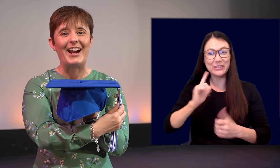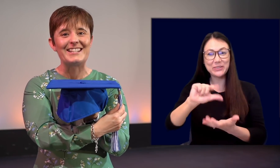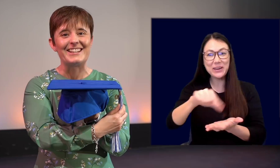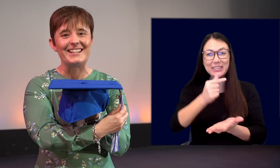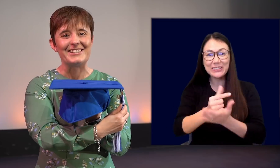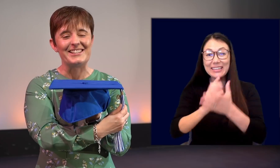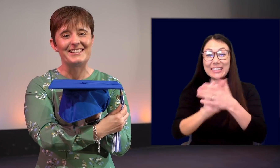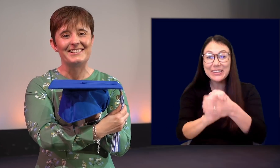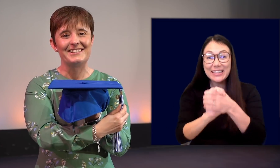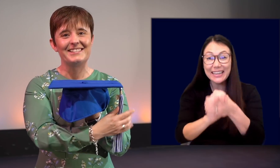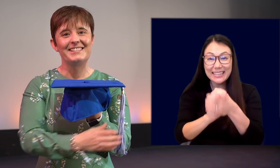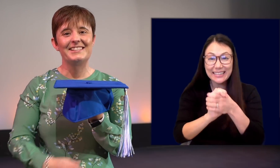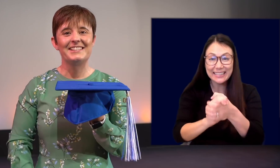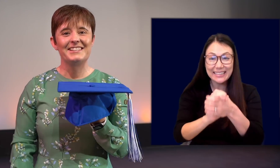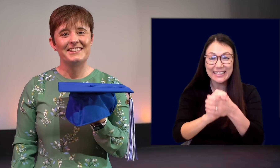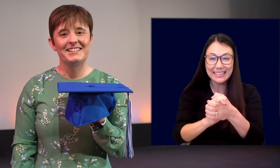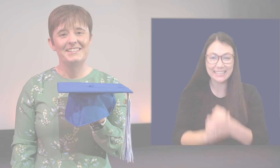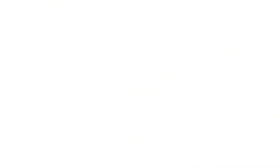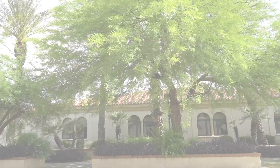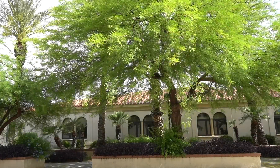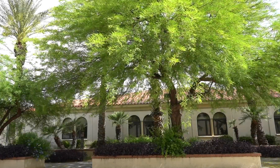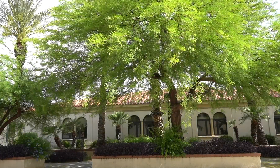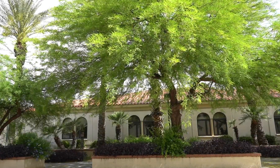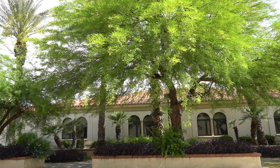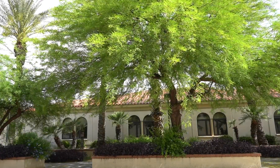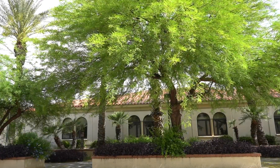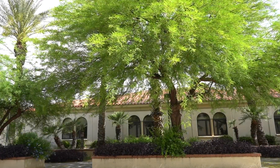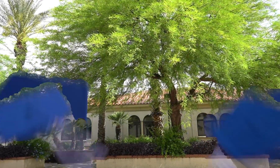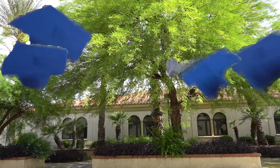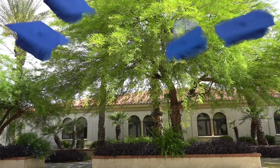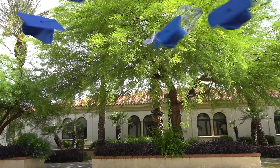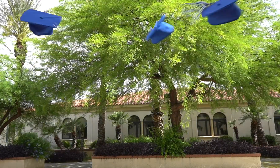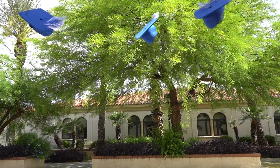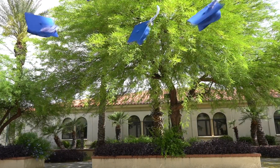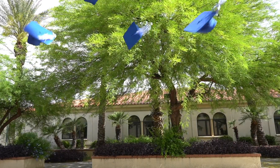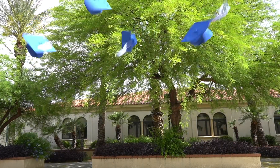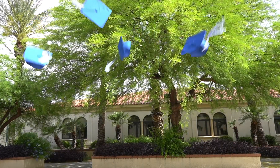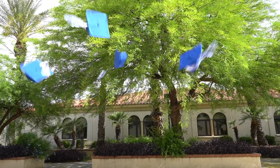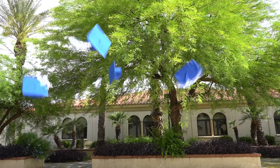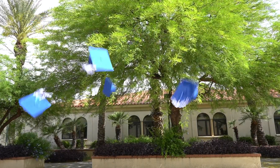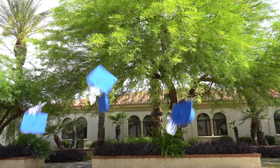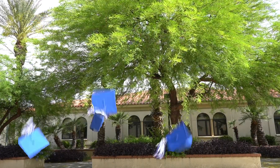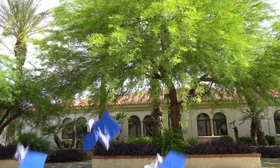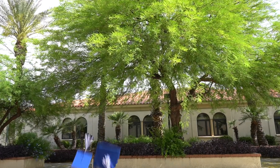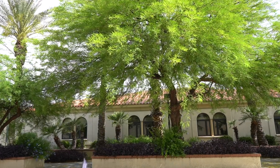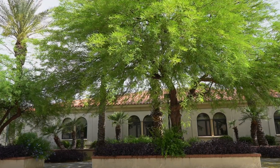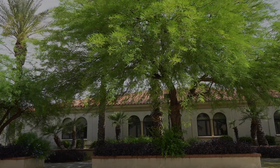CONGRATULATIONS! AN IMAGE SHOWS CAPS AND TASSELS BEING THROWN INTO THE AIR AND FALLING TO THE GROUND.